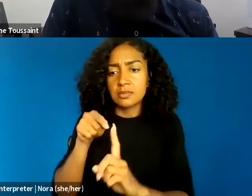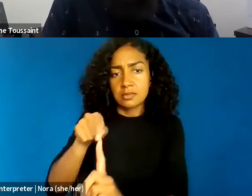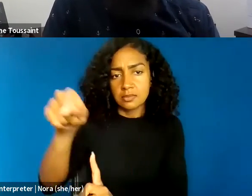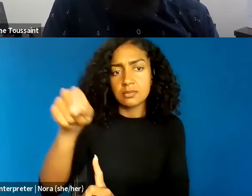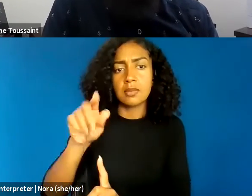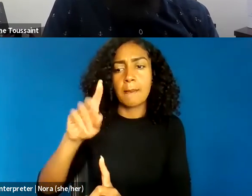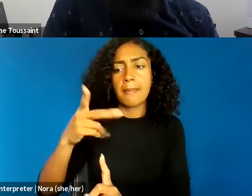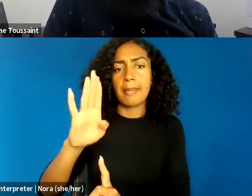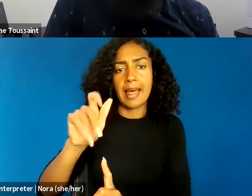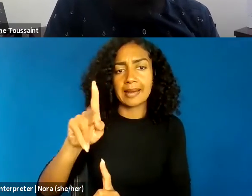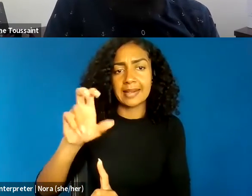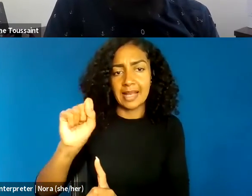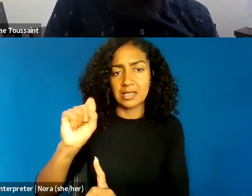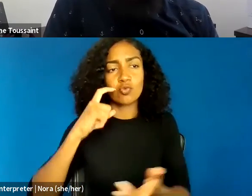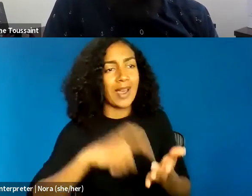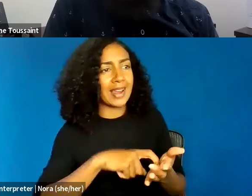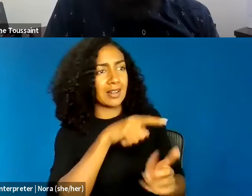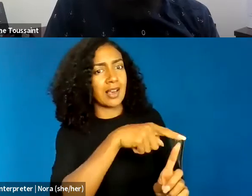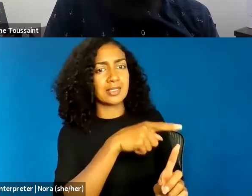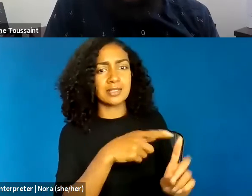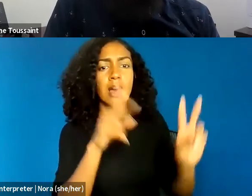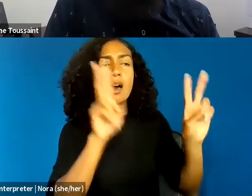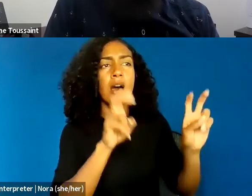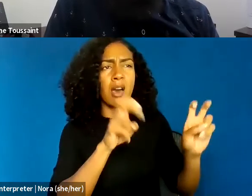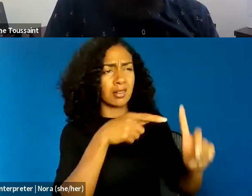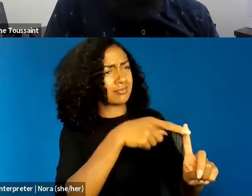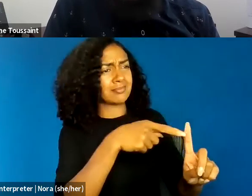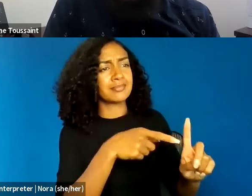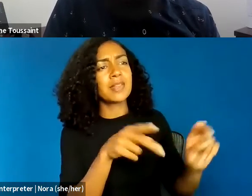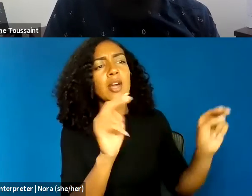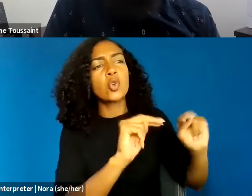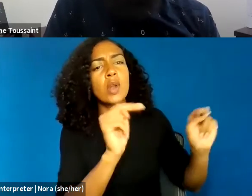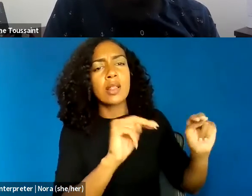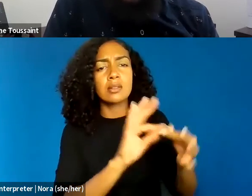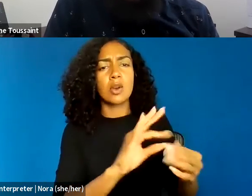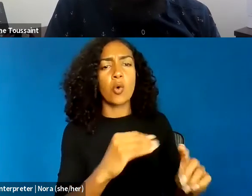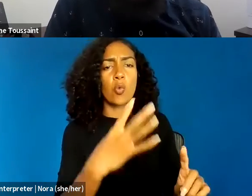nor is this an attempt to centralize Black identity or Black performativity as something to be pitied.